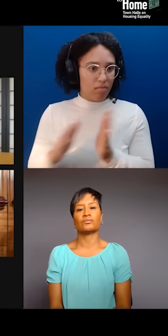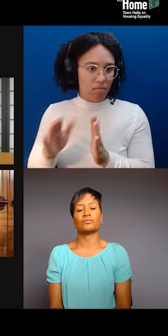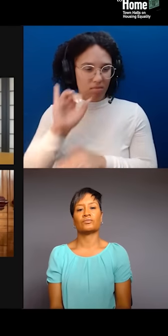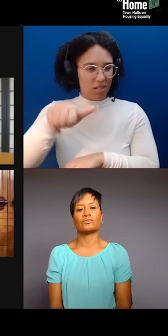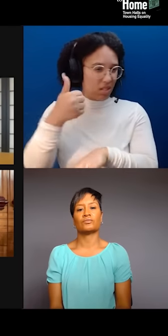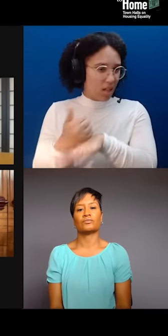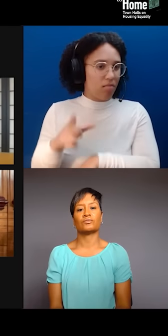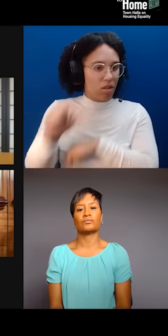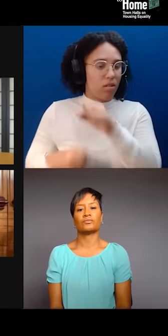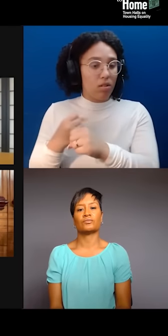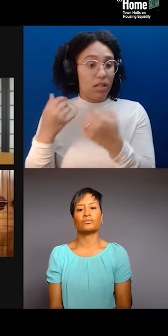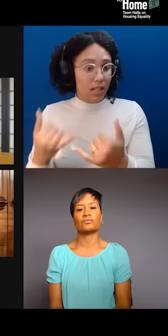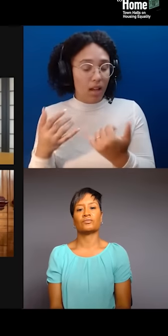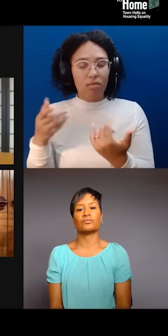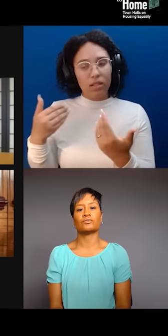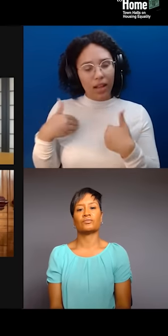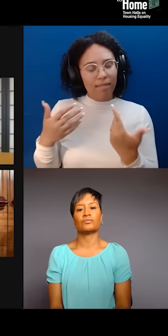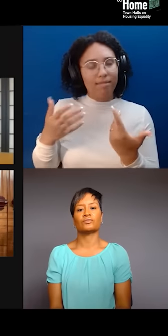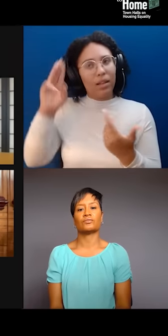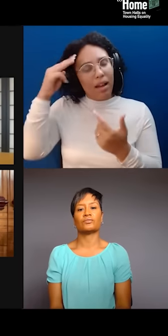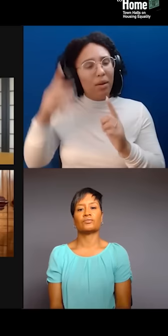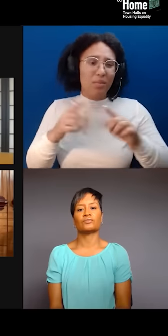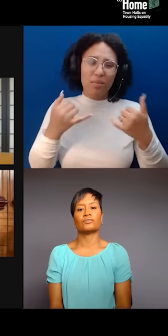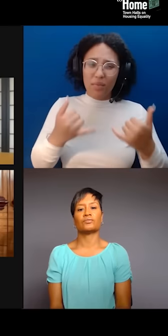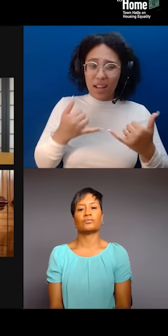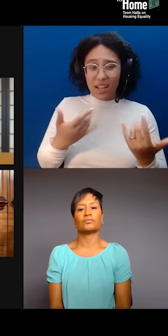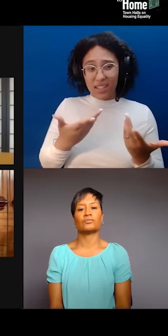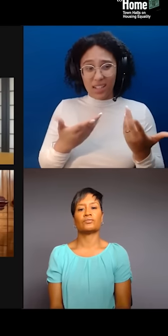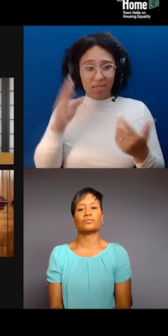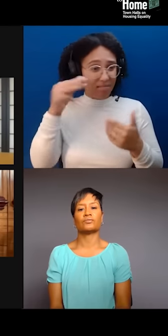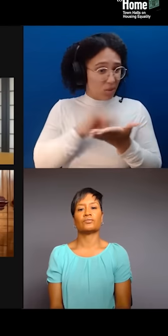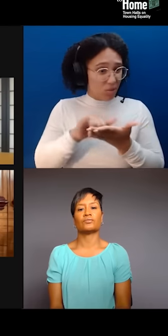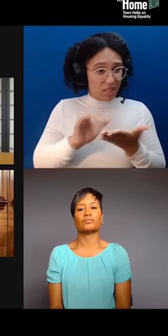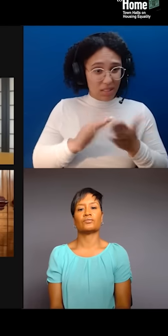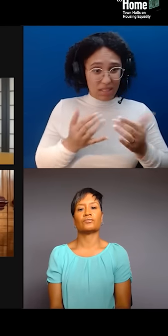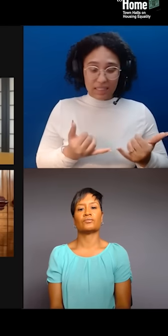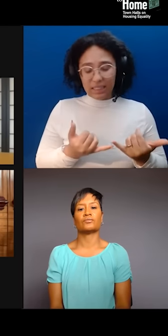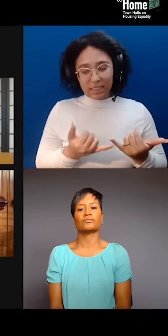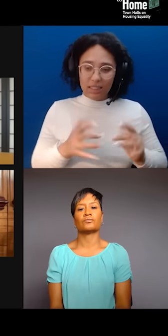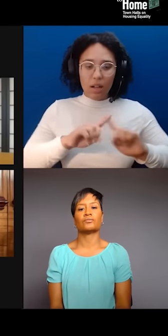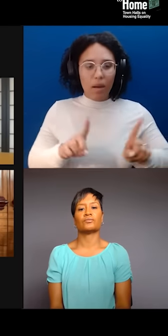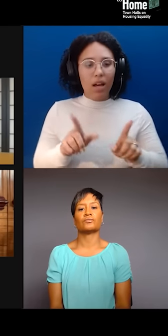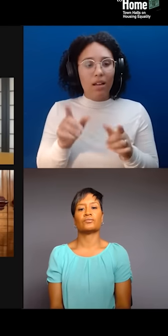but those are tools to actually talk to people. And something that Ron said that was really powerful, which is that they've won